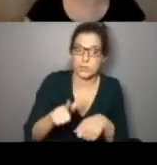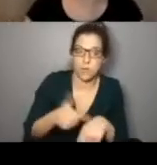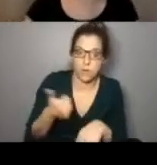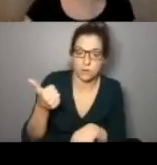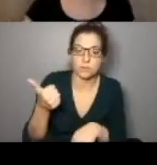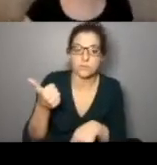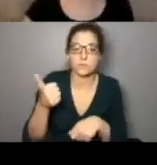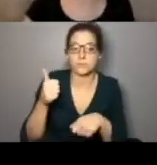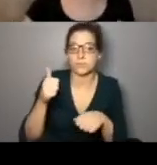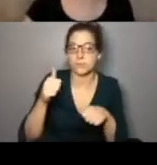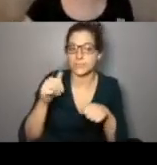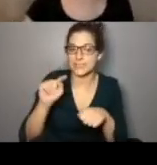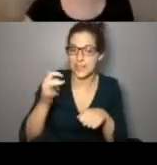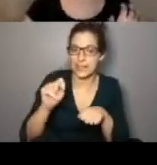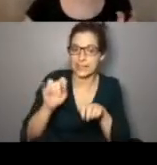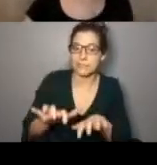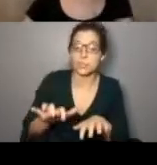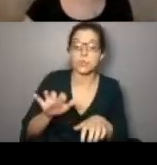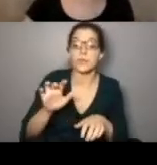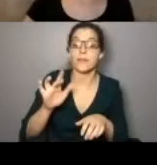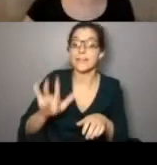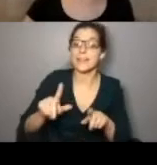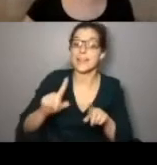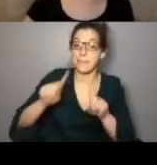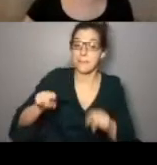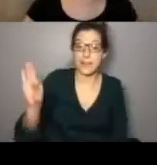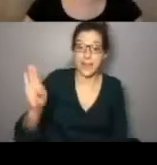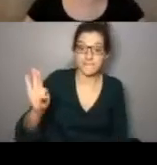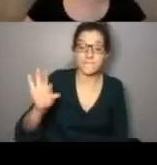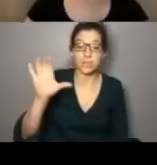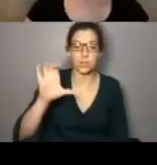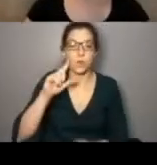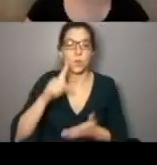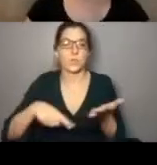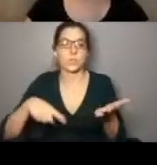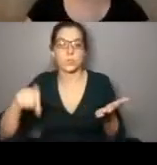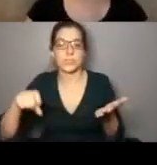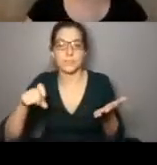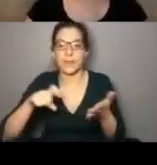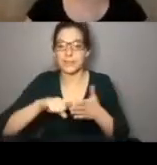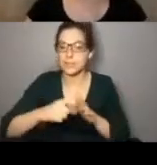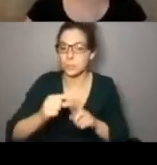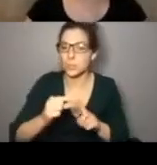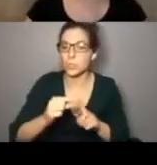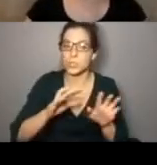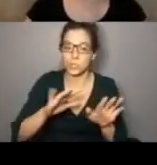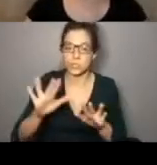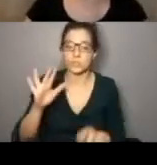long with text, but you can command F and search for the things that you need by key words and things like that